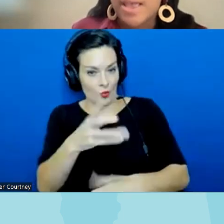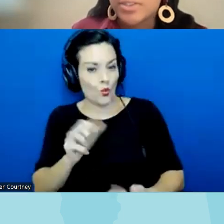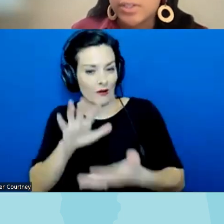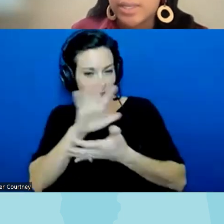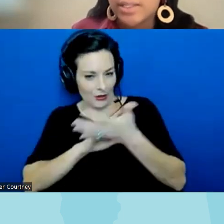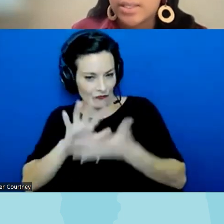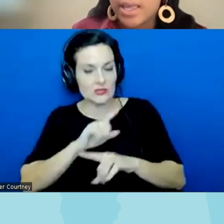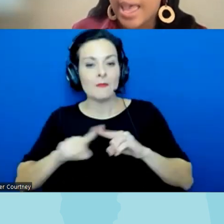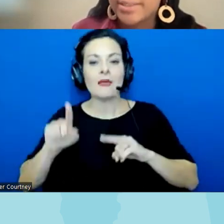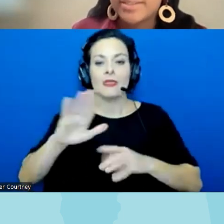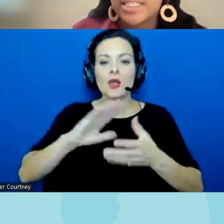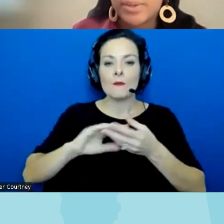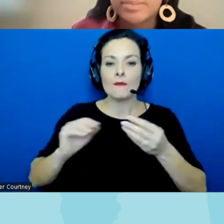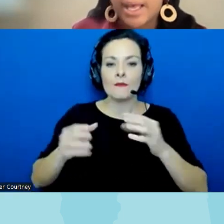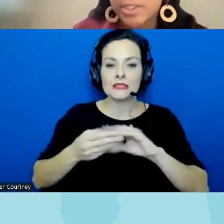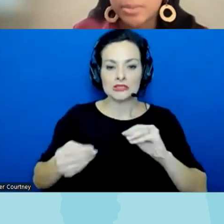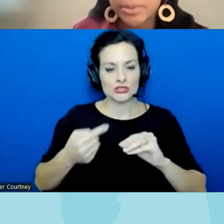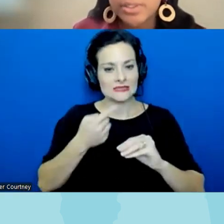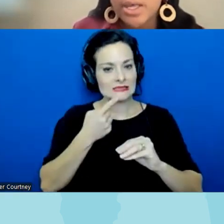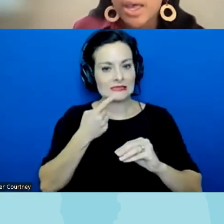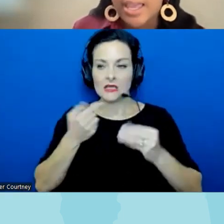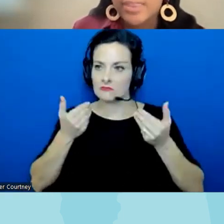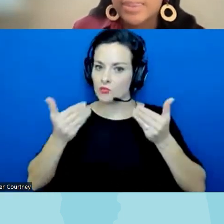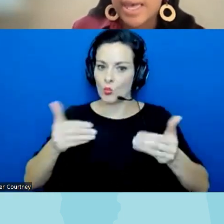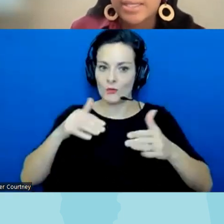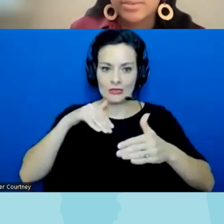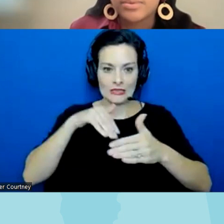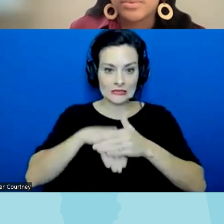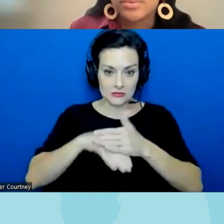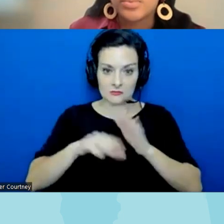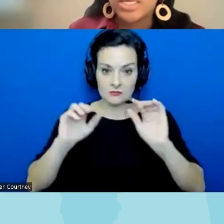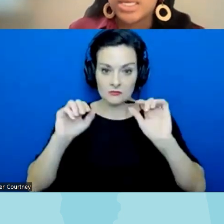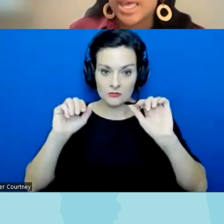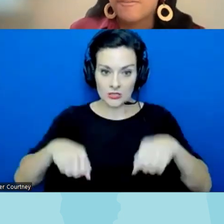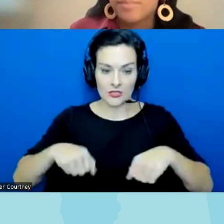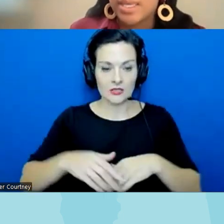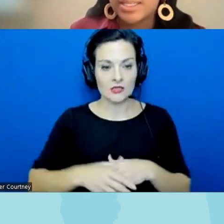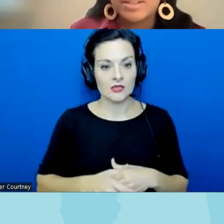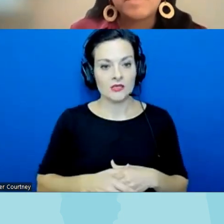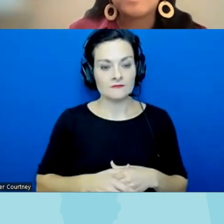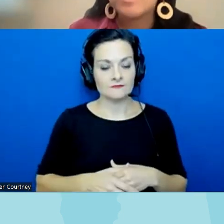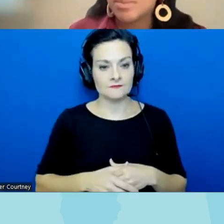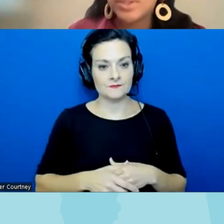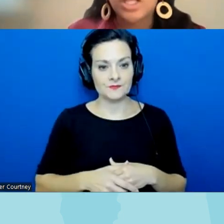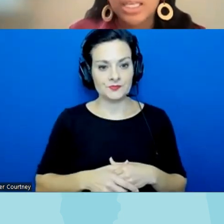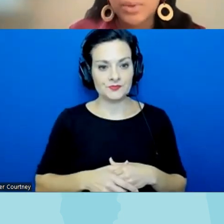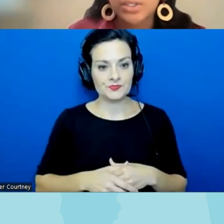messaging that it's as accessible as possible I think that we have been somewhat lucky with our